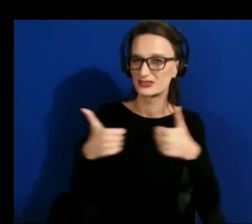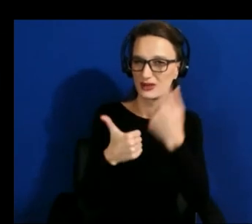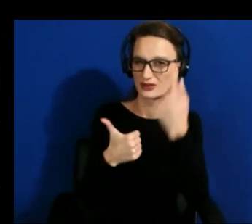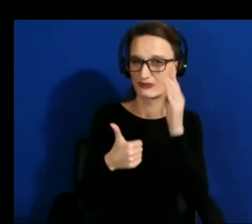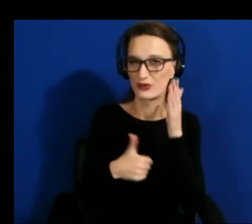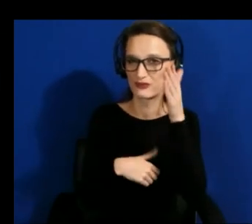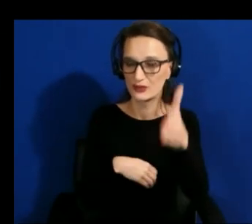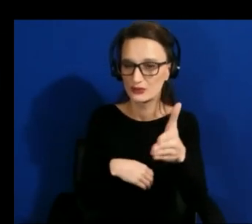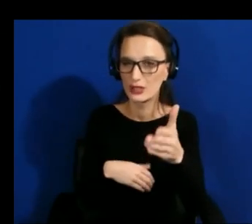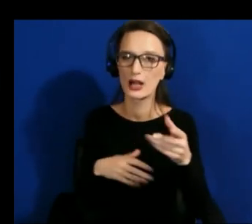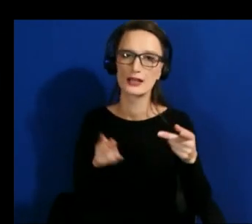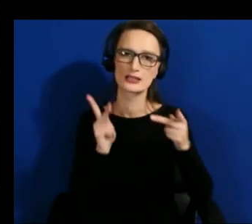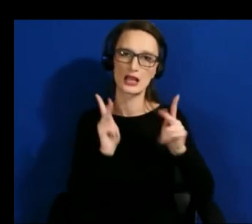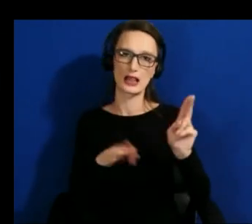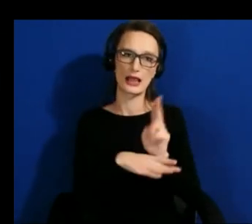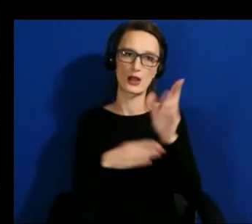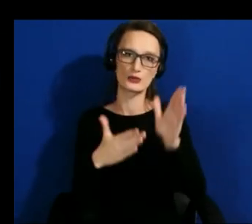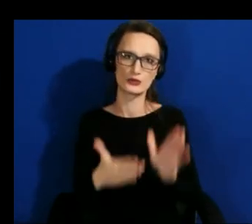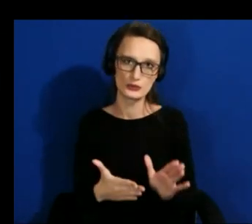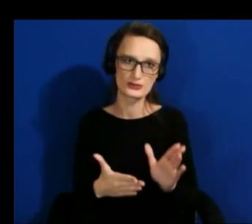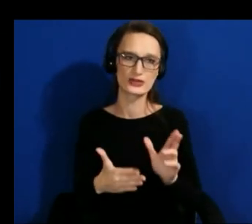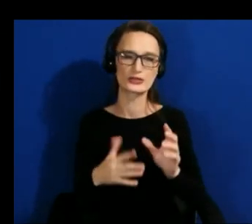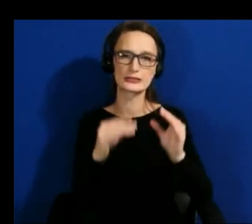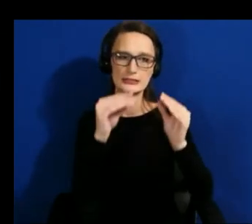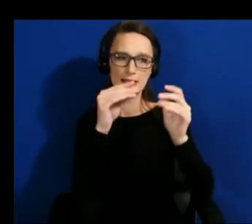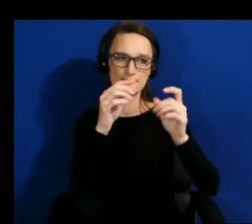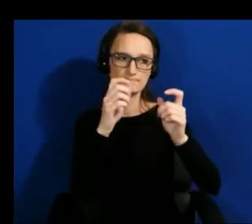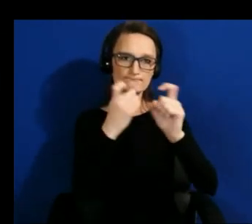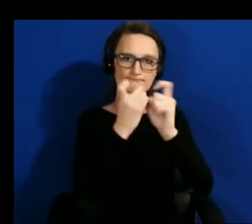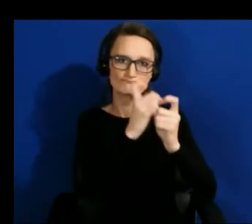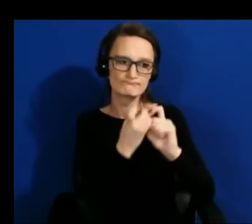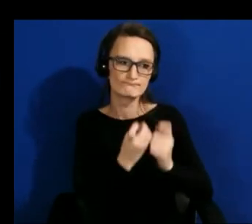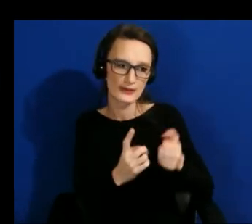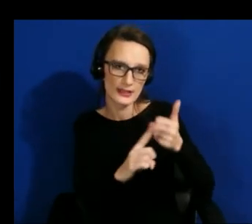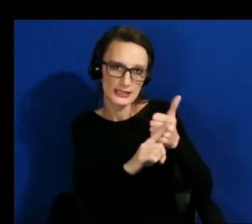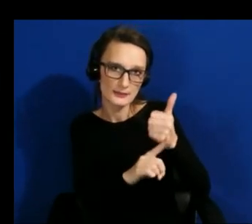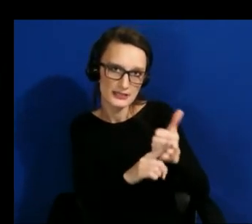themselves what types of objects they would like to prioritize in descriptions and what types of